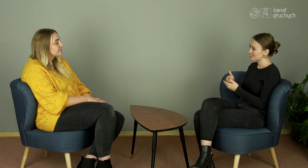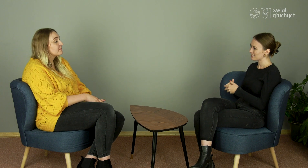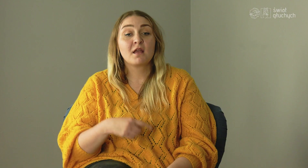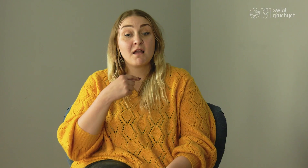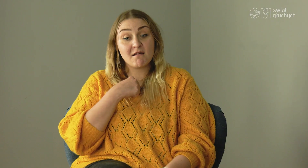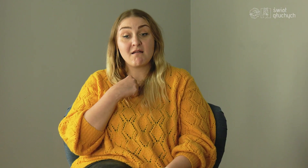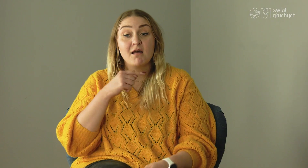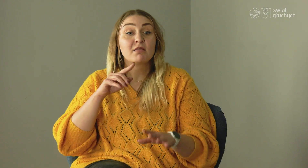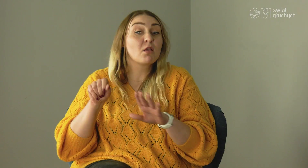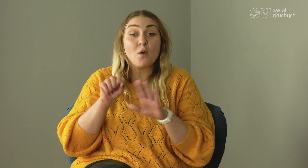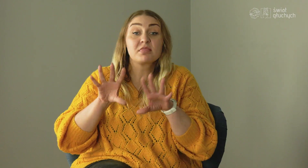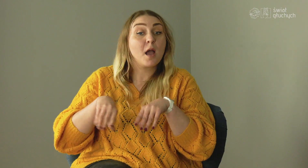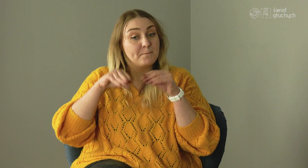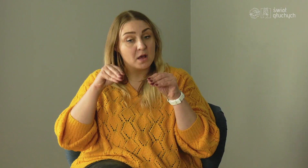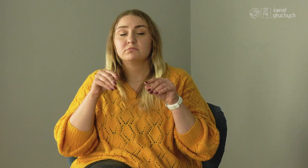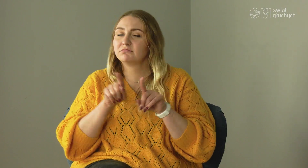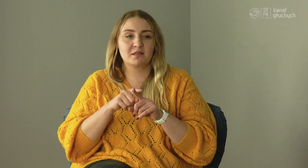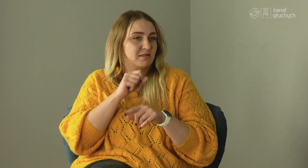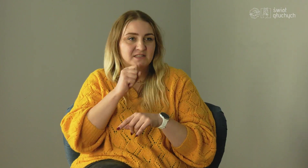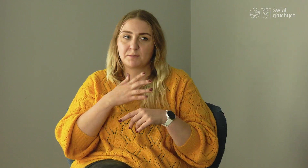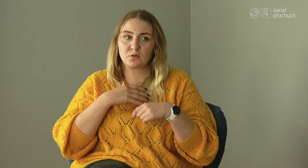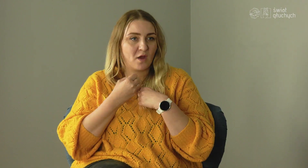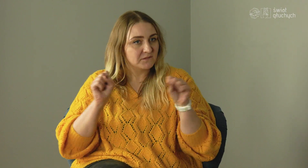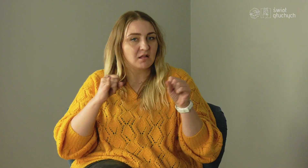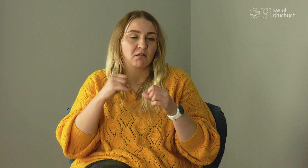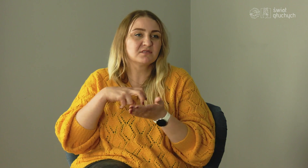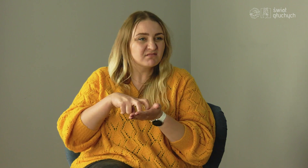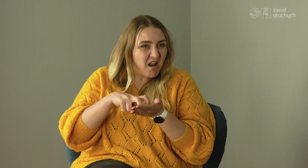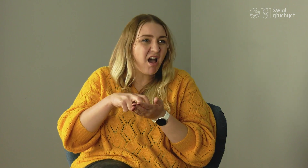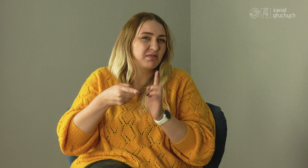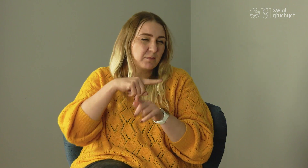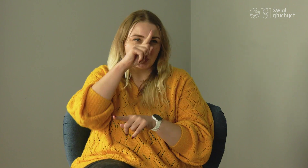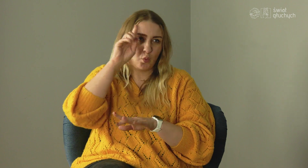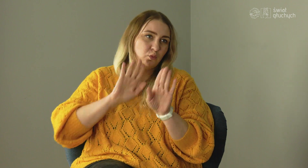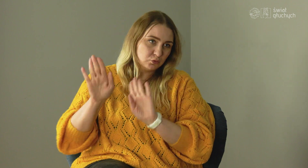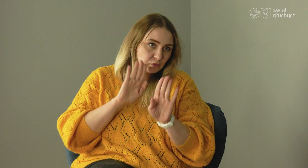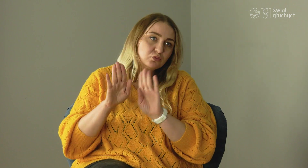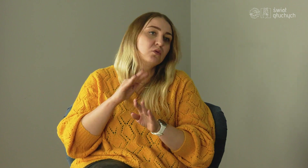In the beginning I was also a person, who gets stressed, avoids people.